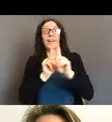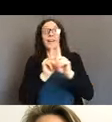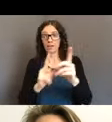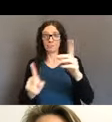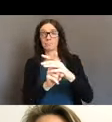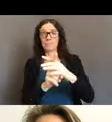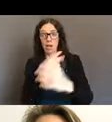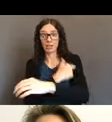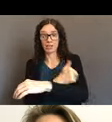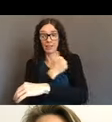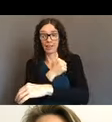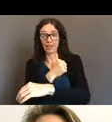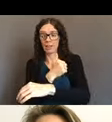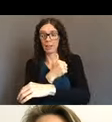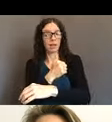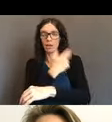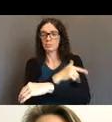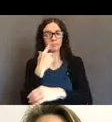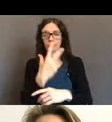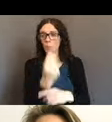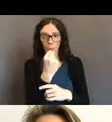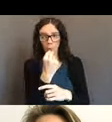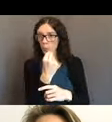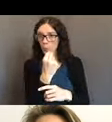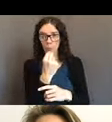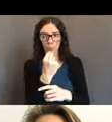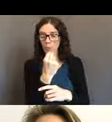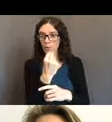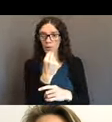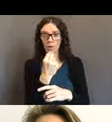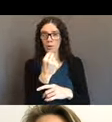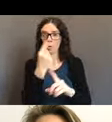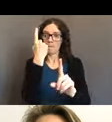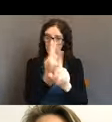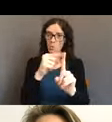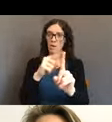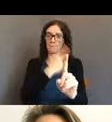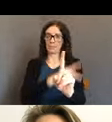when they were being denied access, those worst fears were starting to come to the forefront